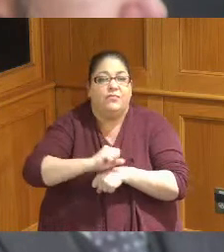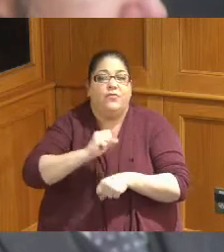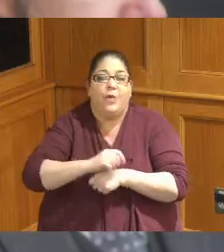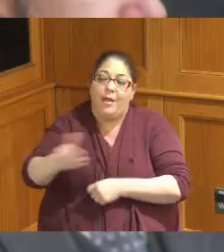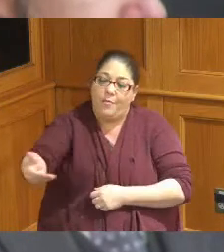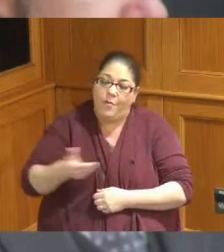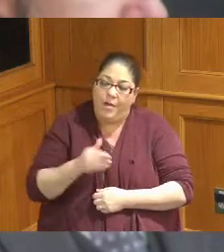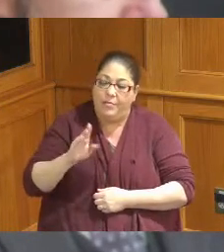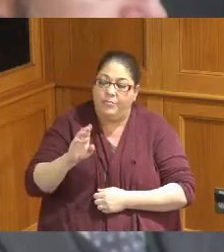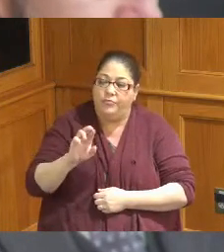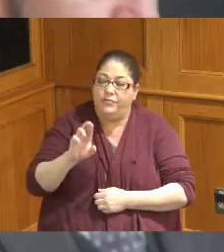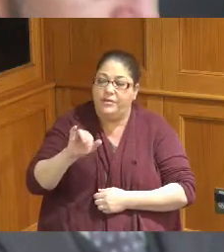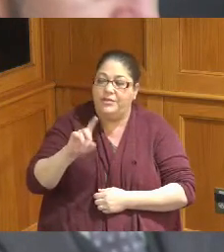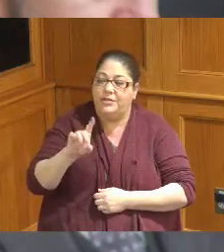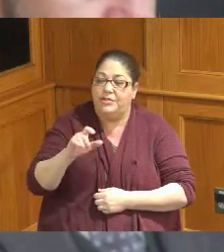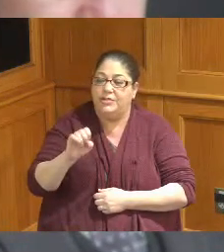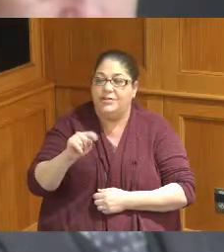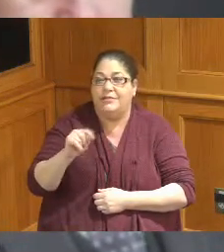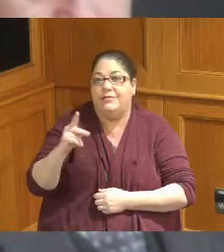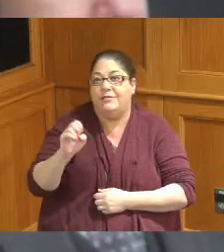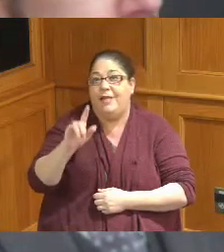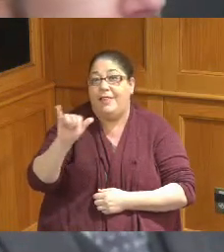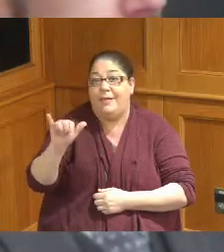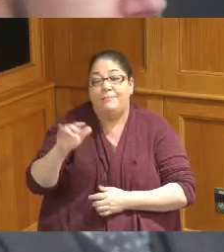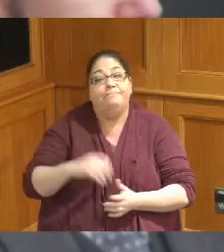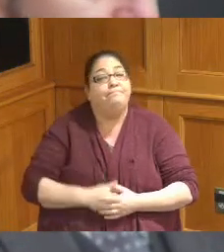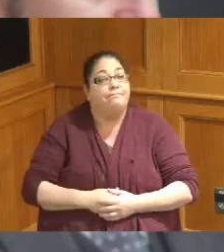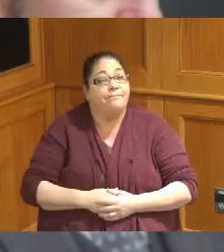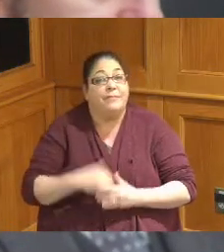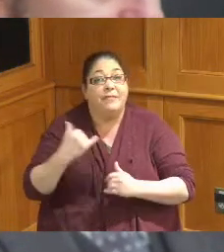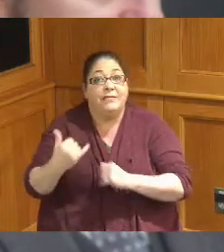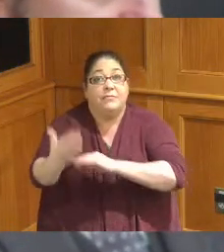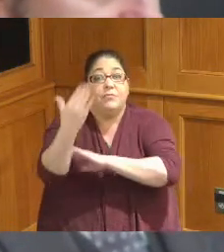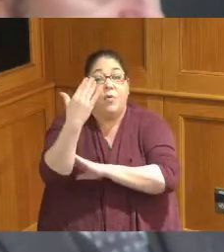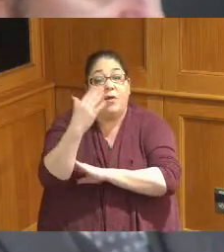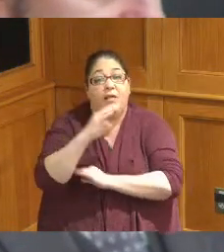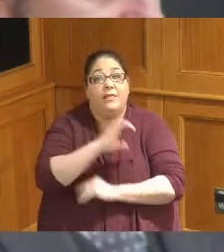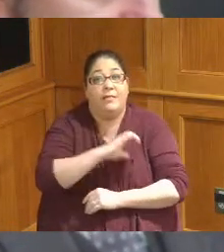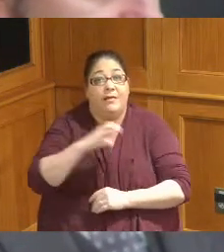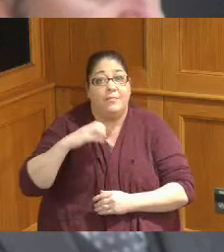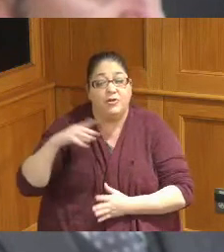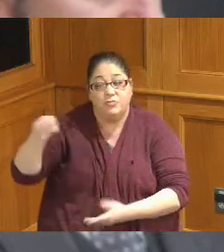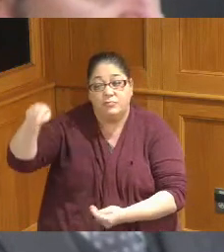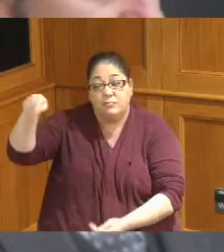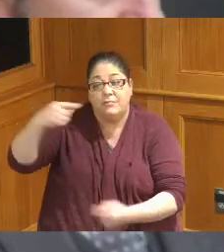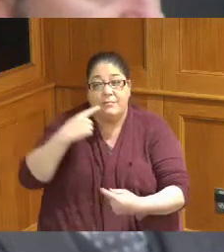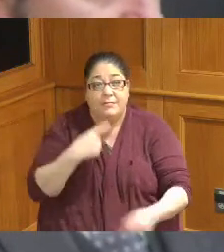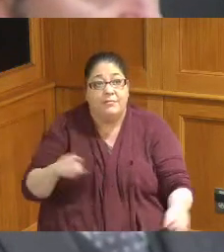I also delivered a proclamation this morning on behalf of the Commission it it is Women's History